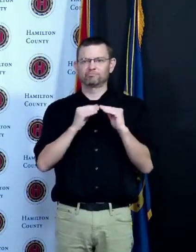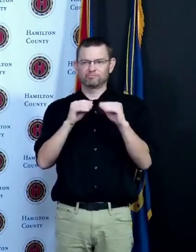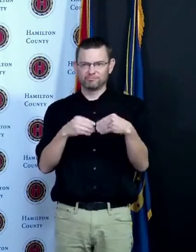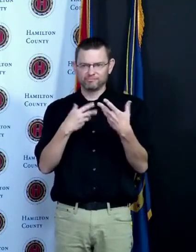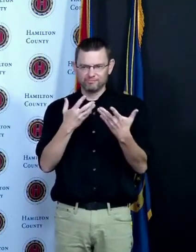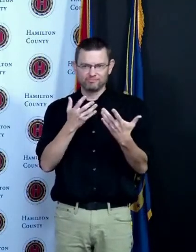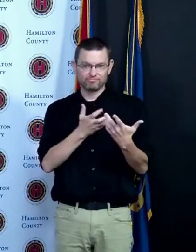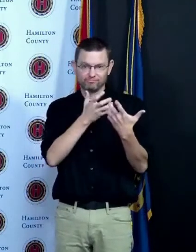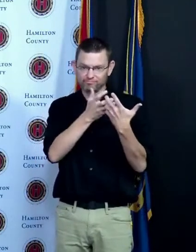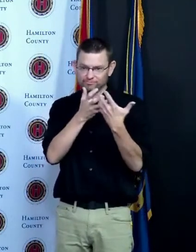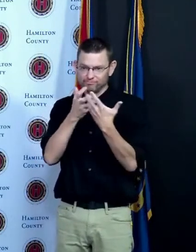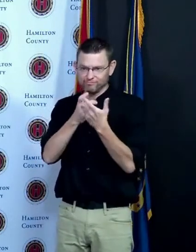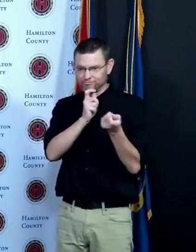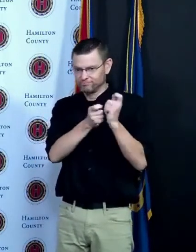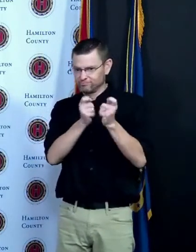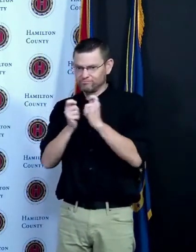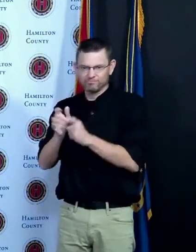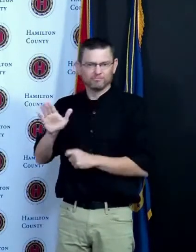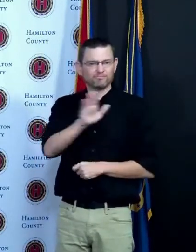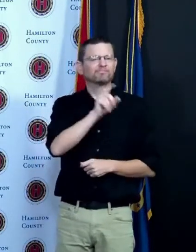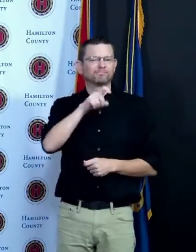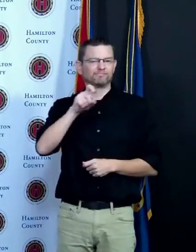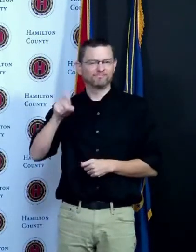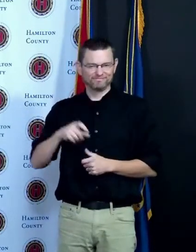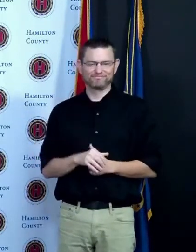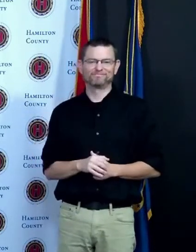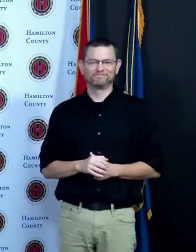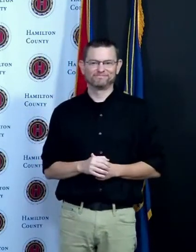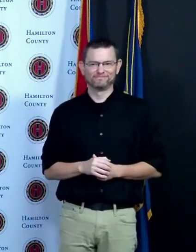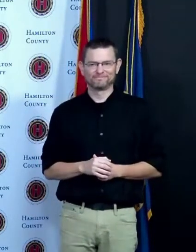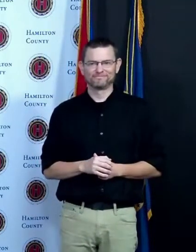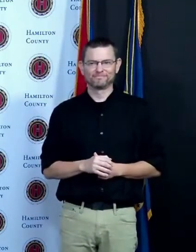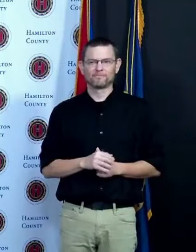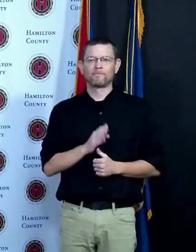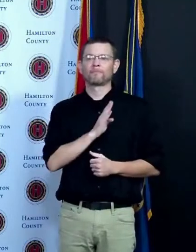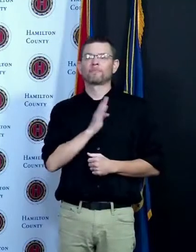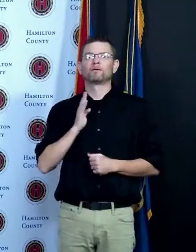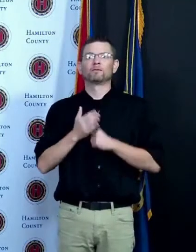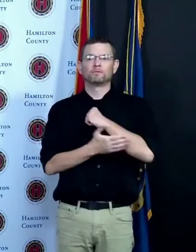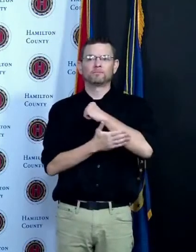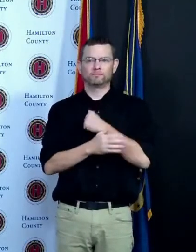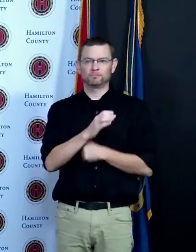now therefore be it resolved that the Board of County Commissioners does hereby proclaim this